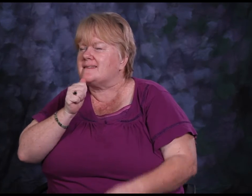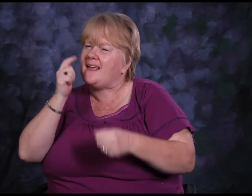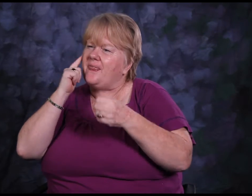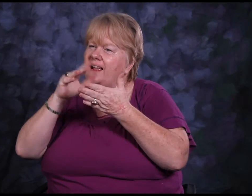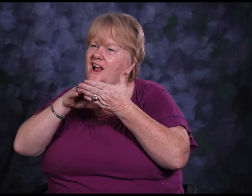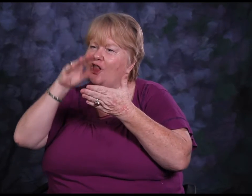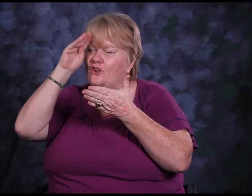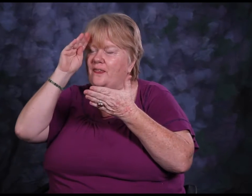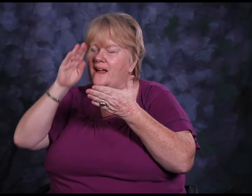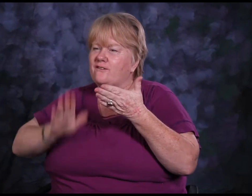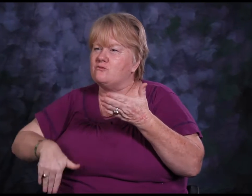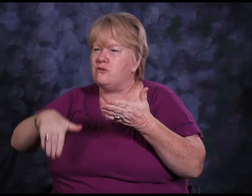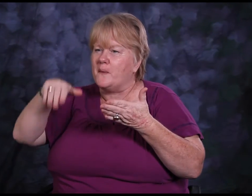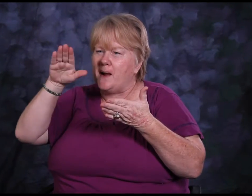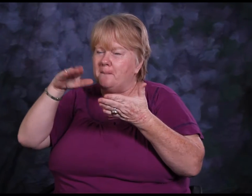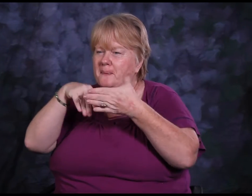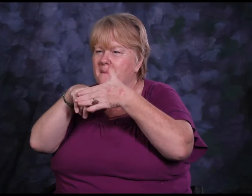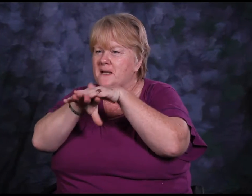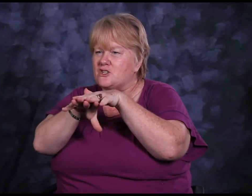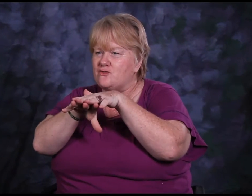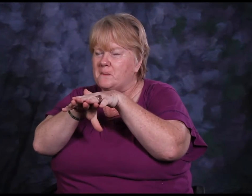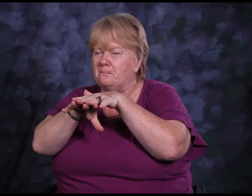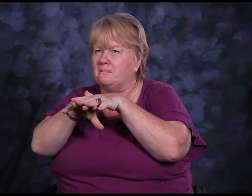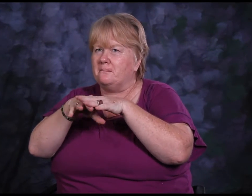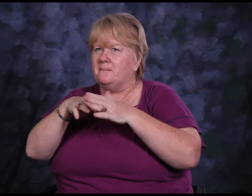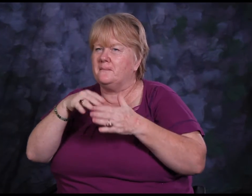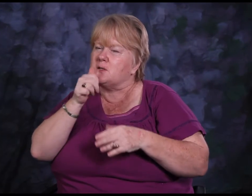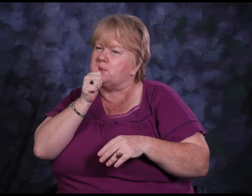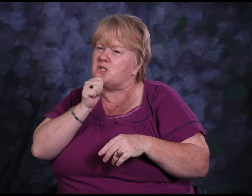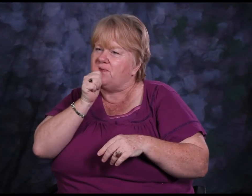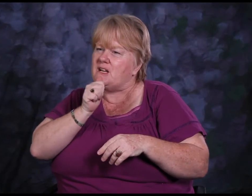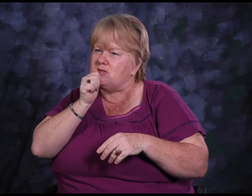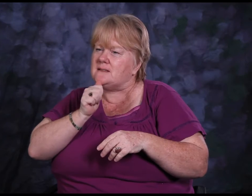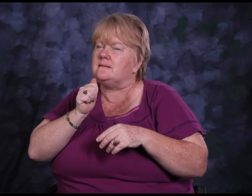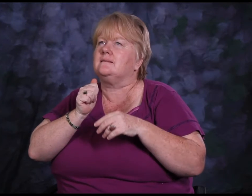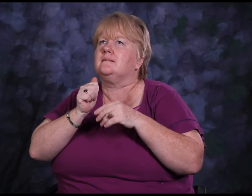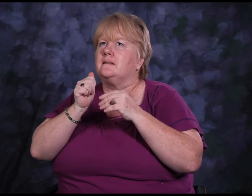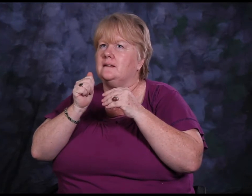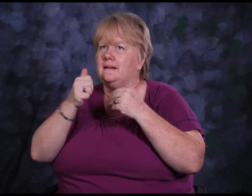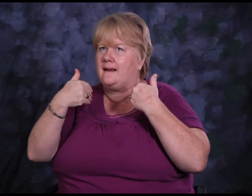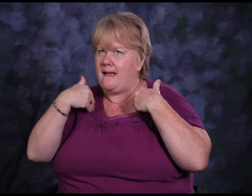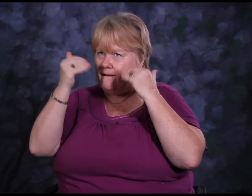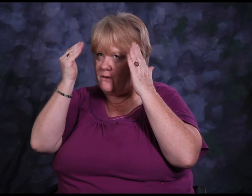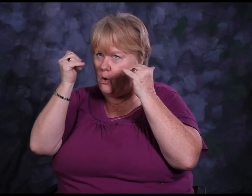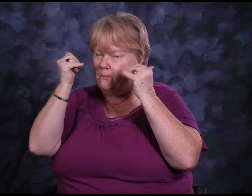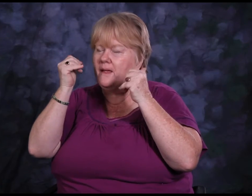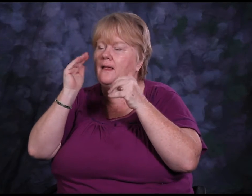I would say that my strength is perseverance, I learned that from growing up in the mainstream setting.